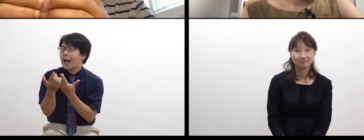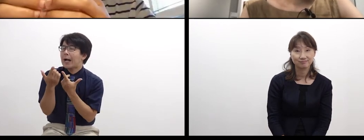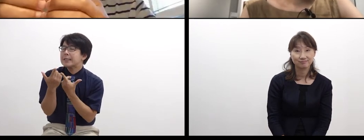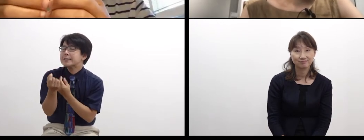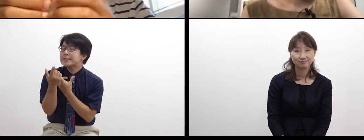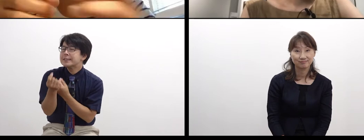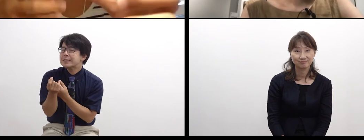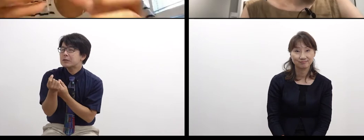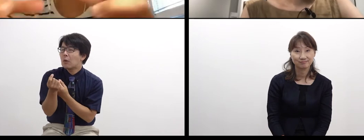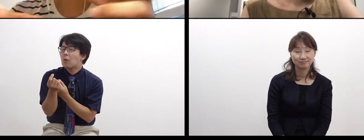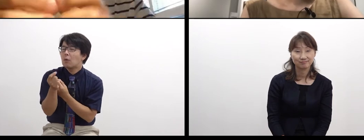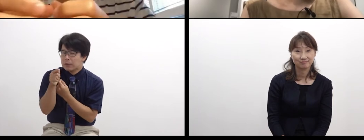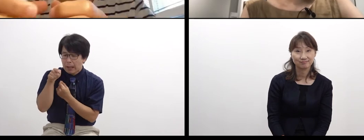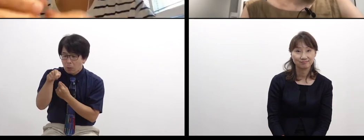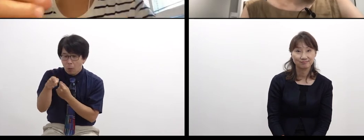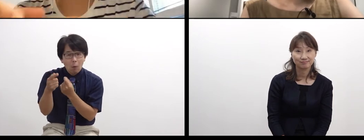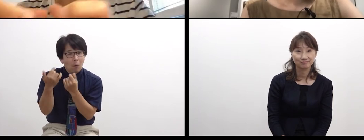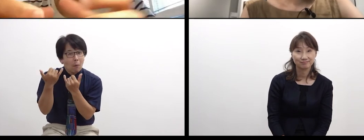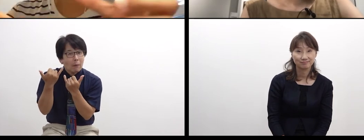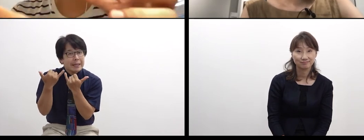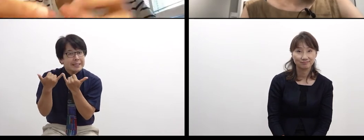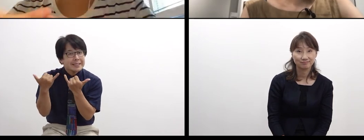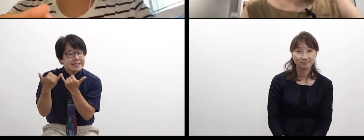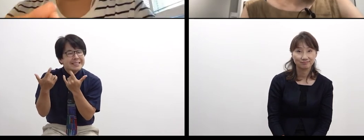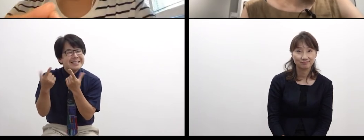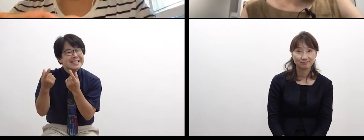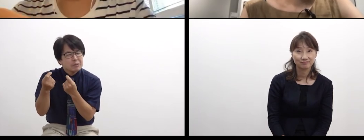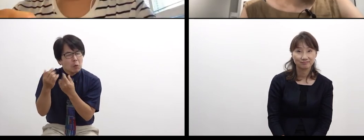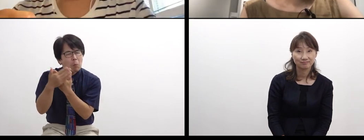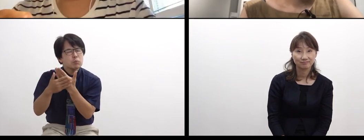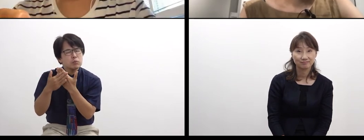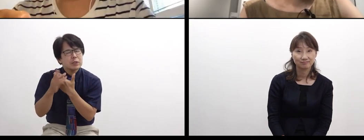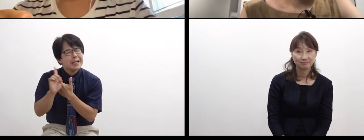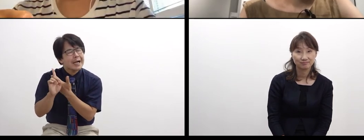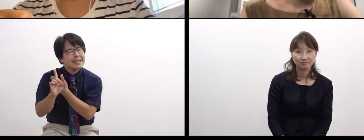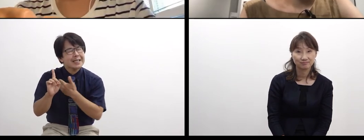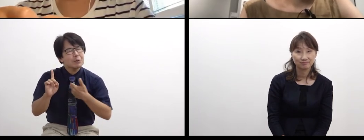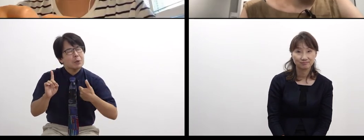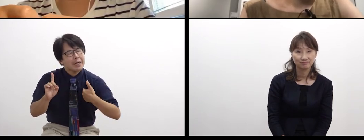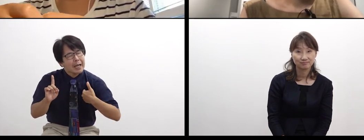and you try to do something in the same part.